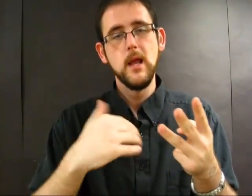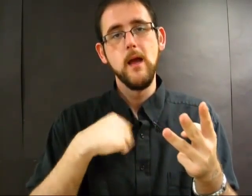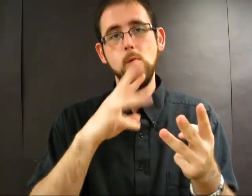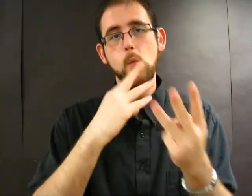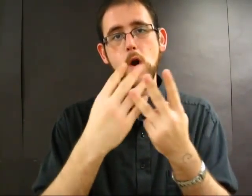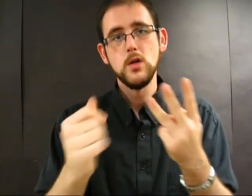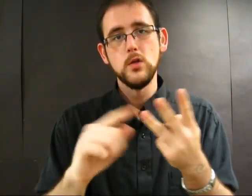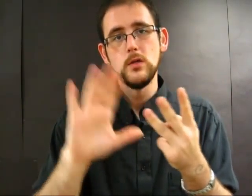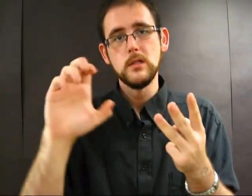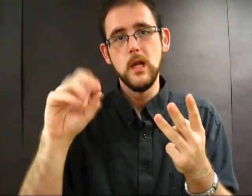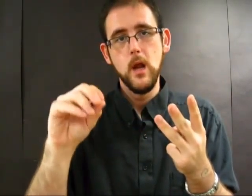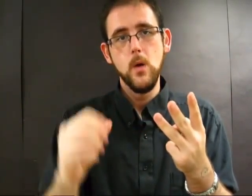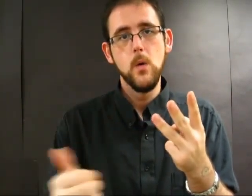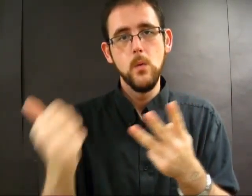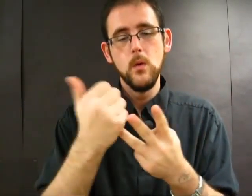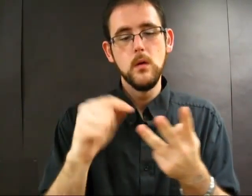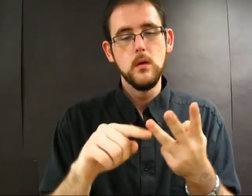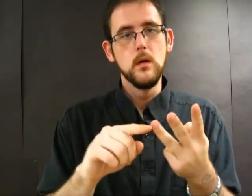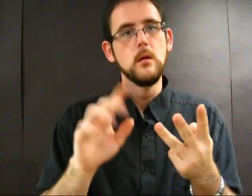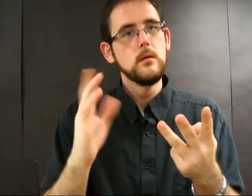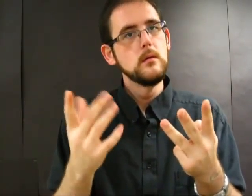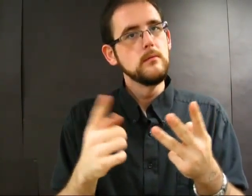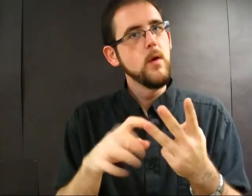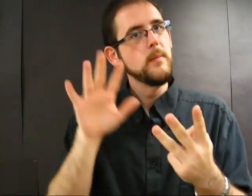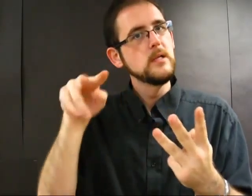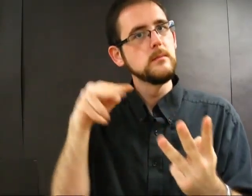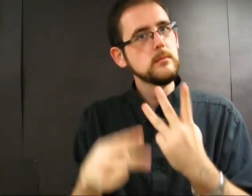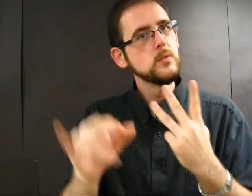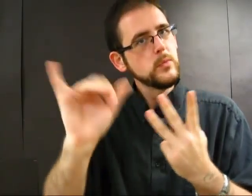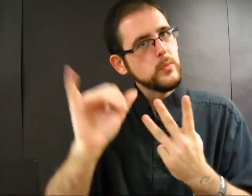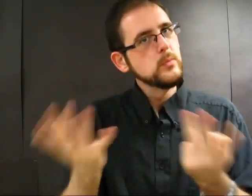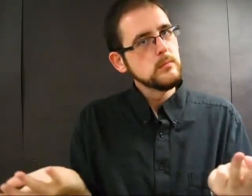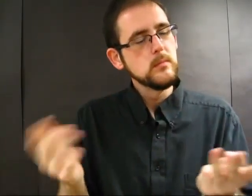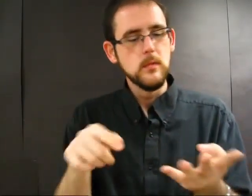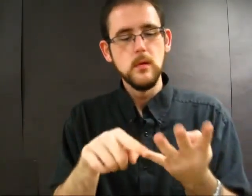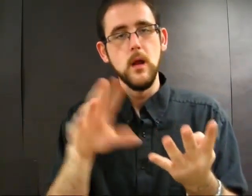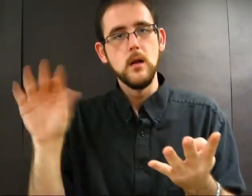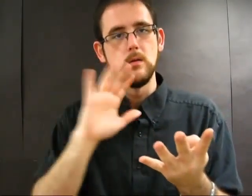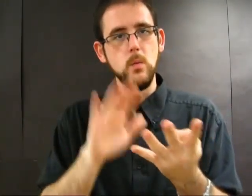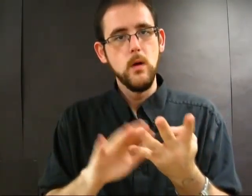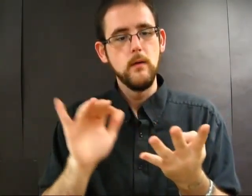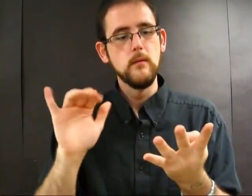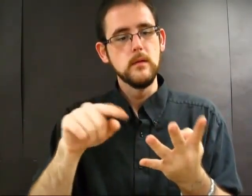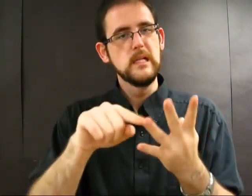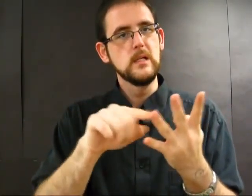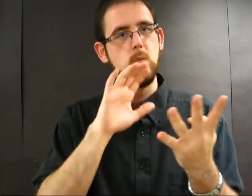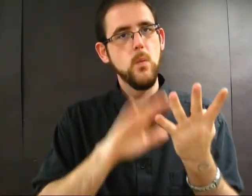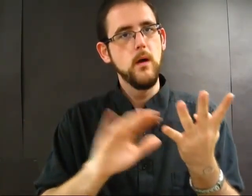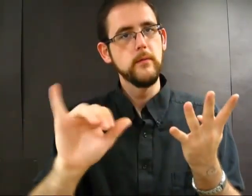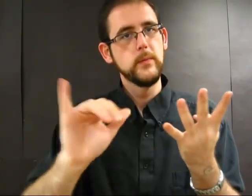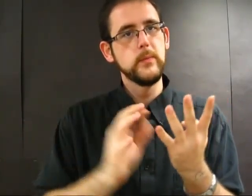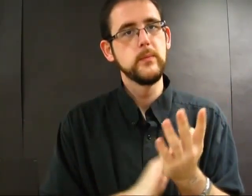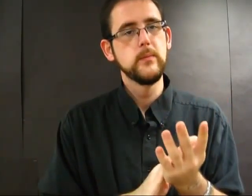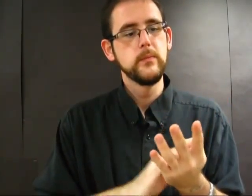CEO of Water Solutions -- from his perspective -- and the CEO's wife.